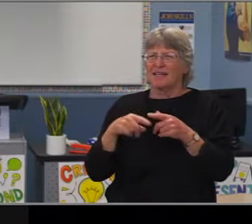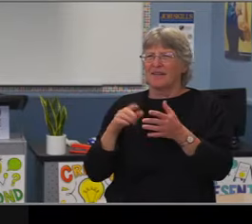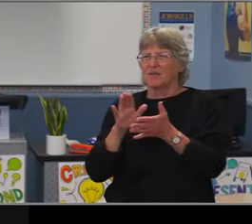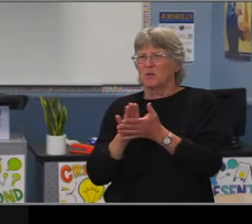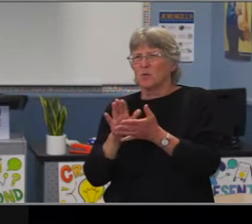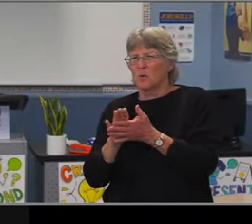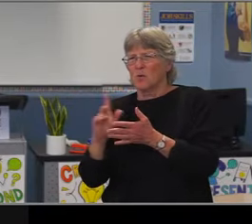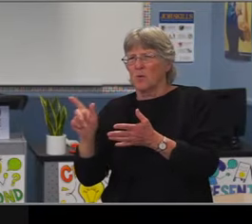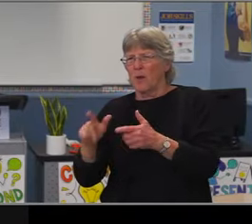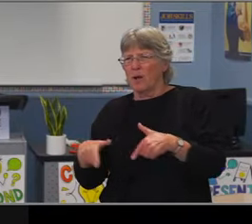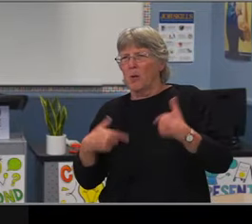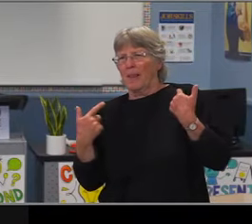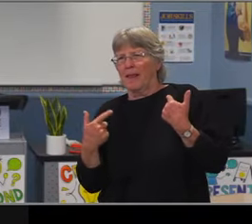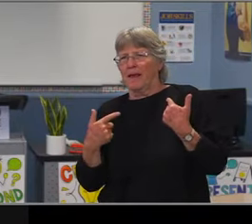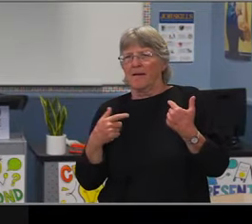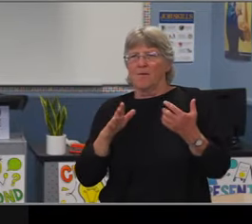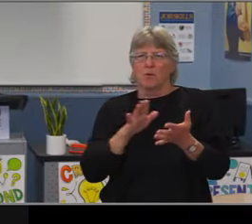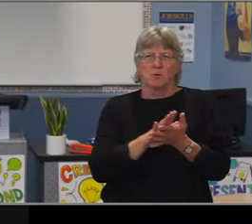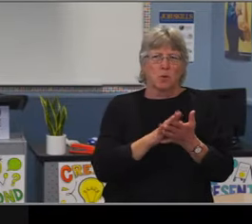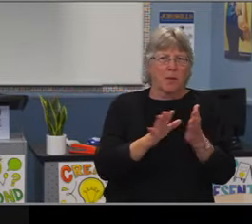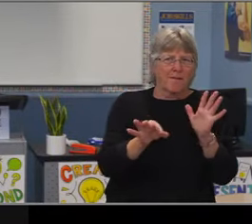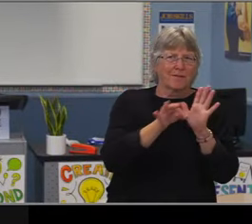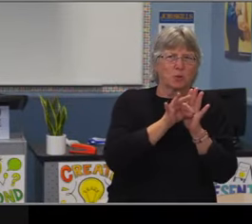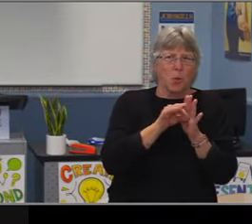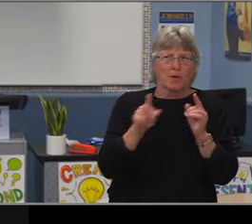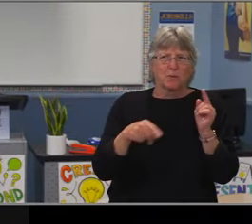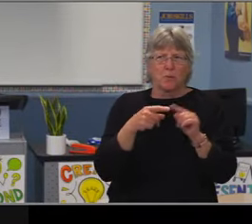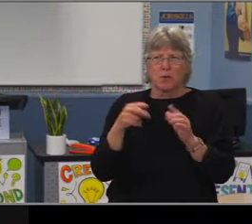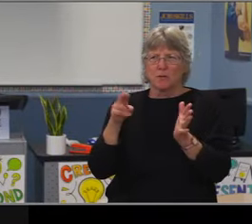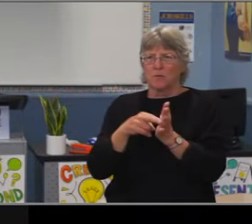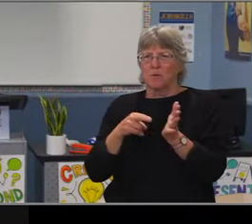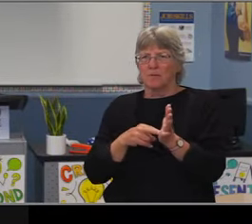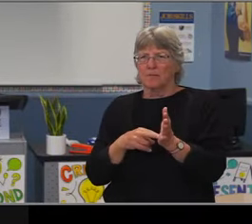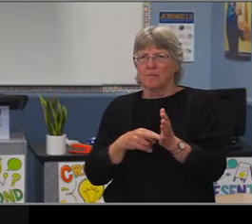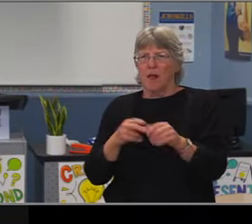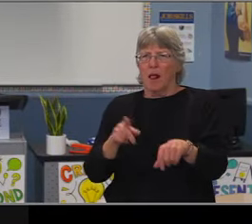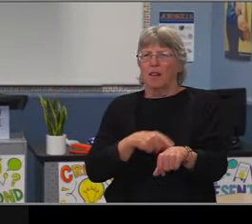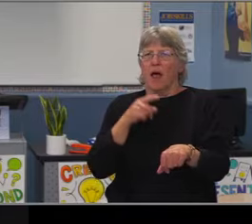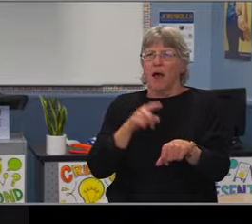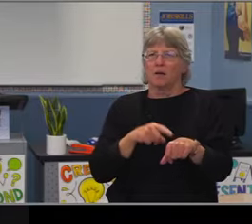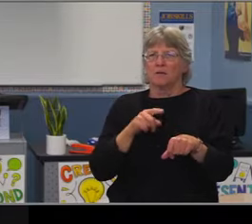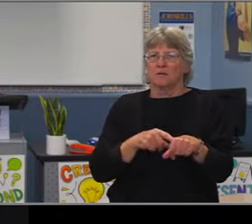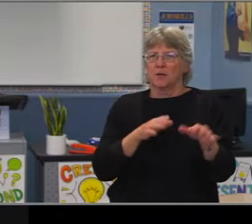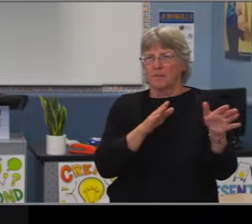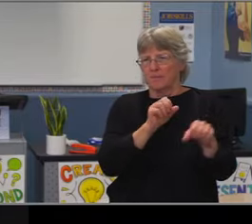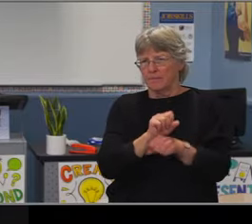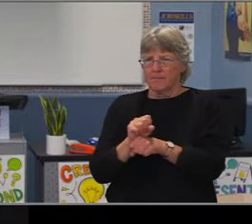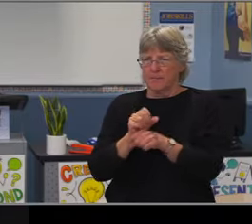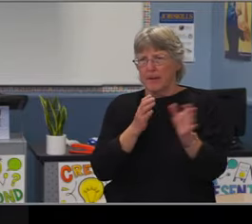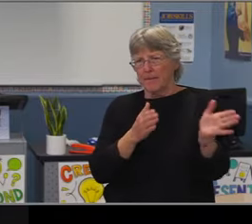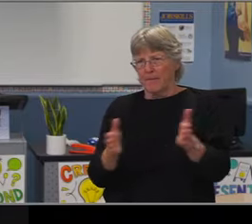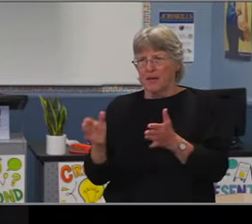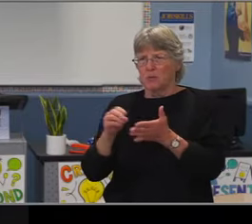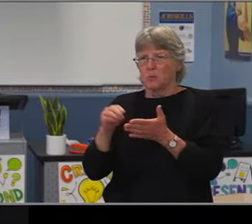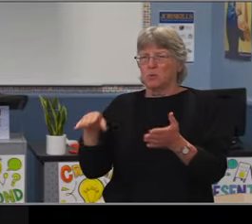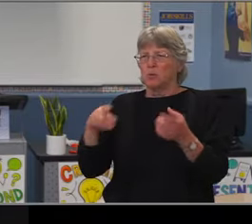for each of the core subjects. And what I mean by that is basically two sections of English, two sections of math. History, science.